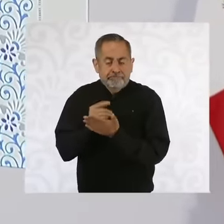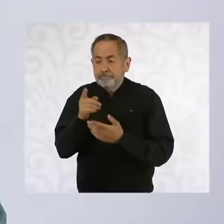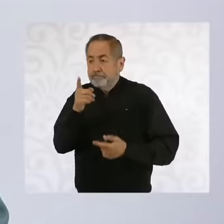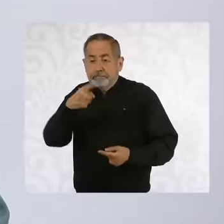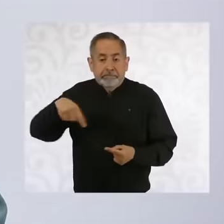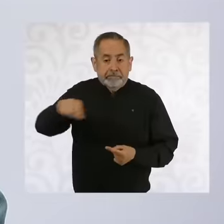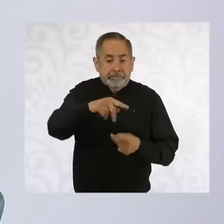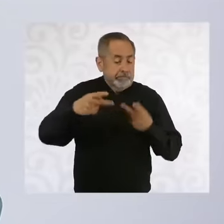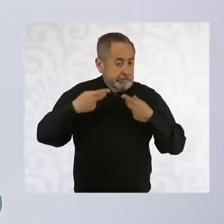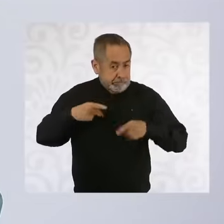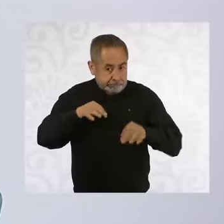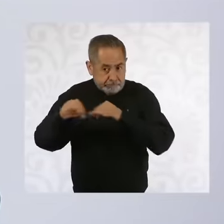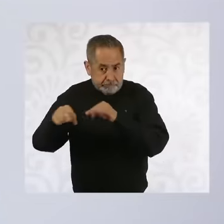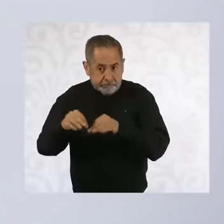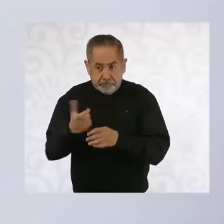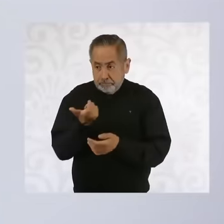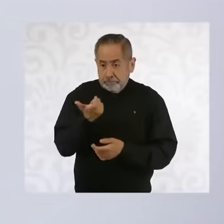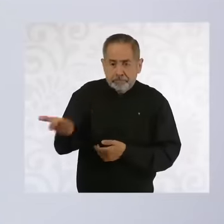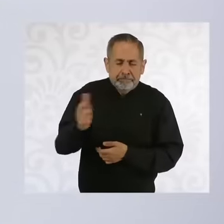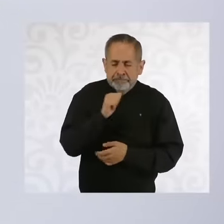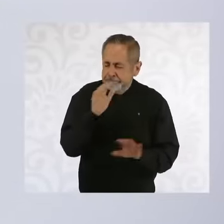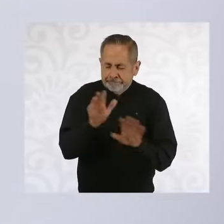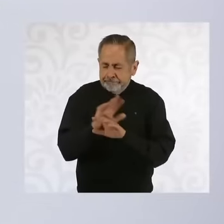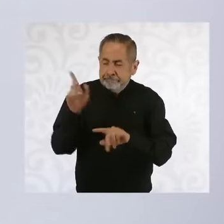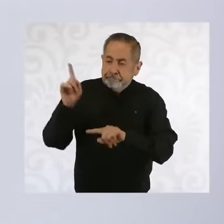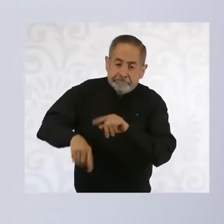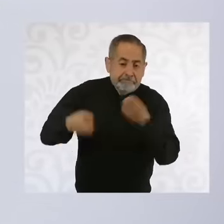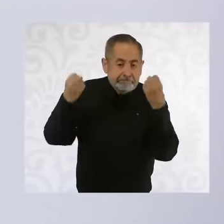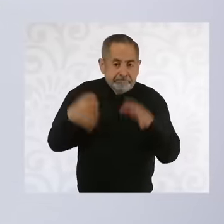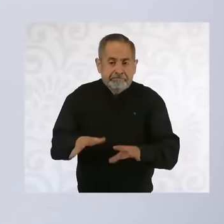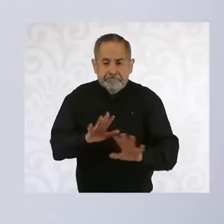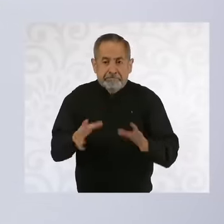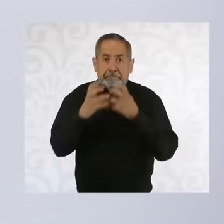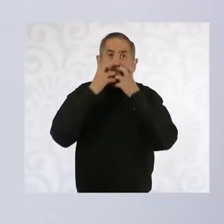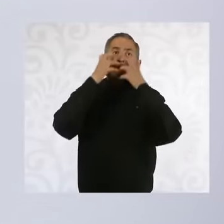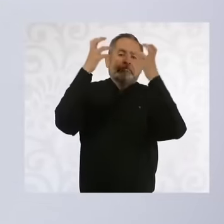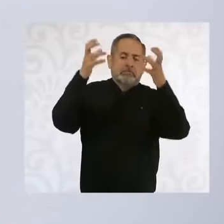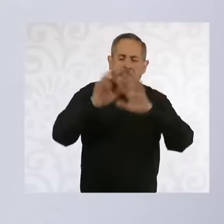has nothing to do with their labor rights so that I am not misunderstood.